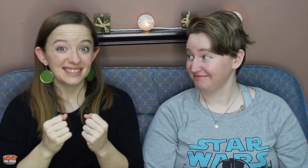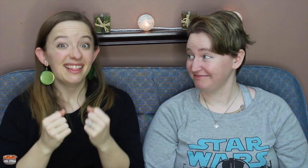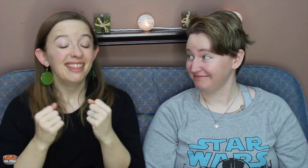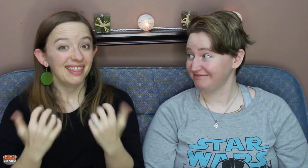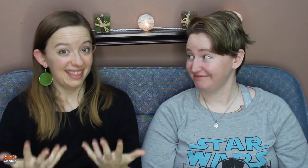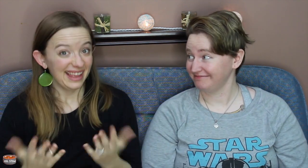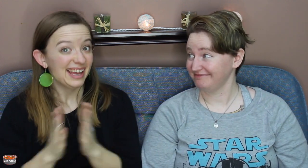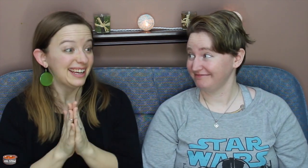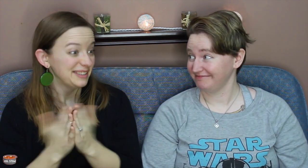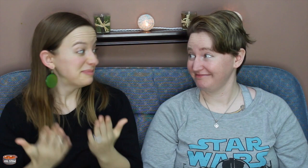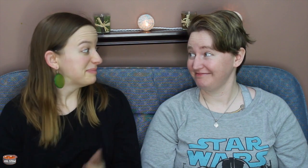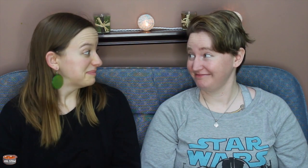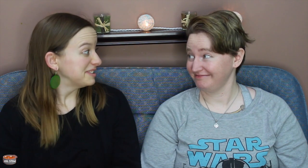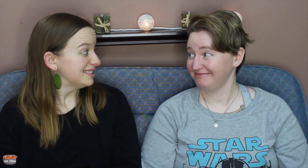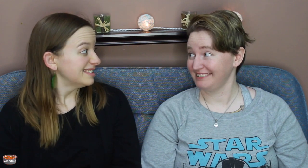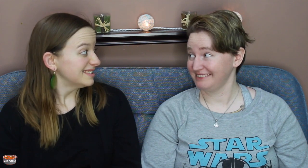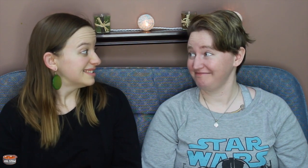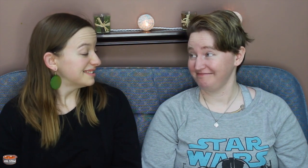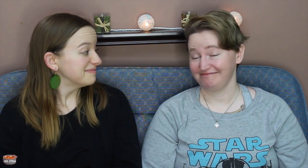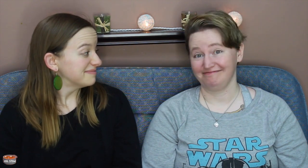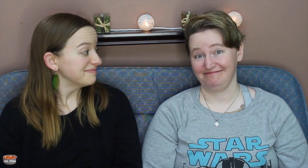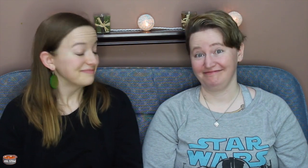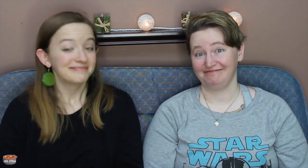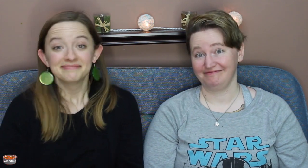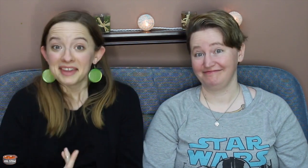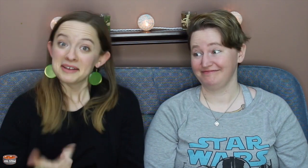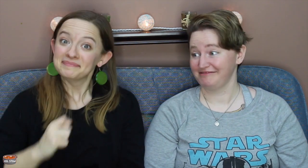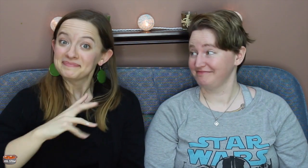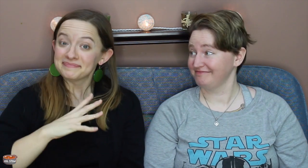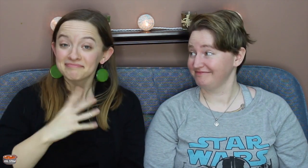Impressive! [Jill] Yes that is a lot of books.